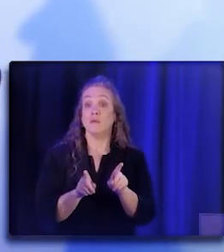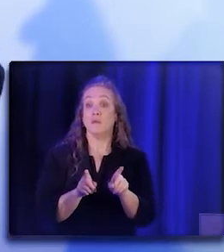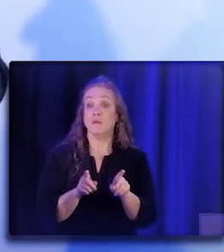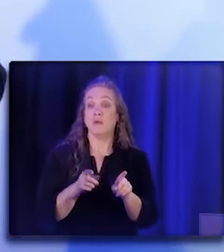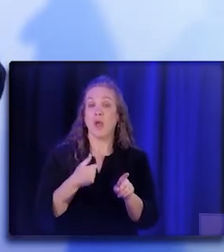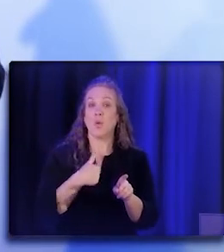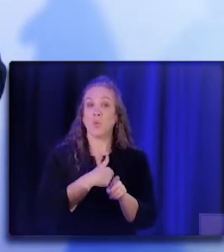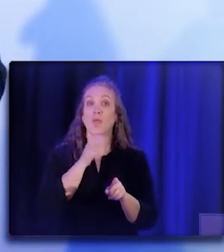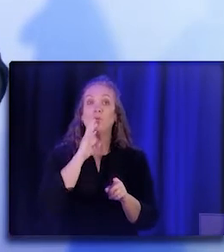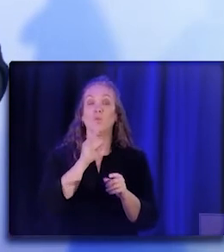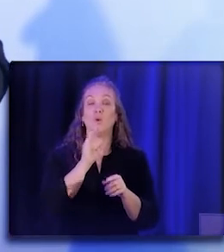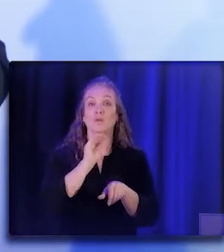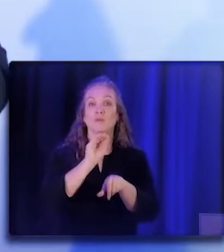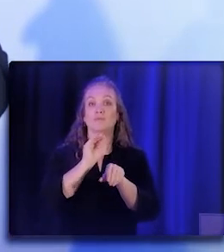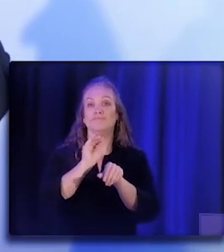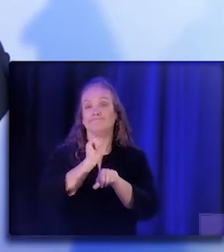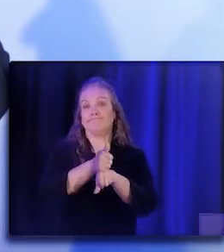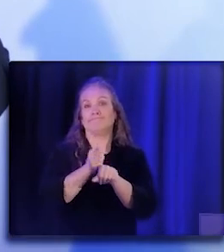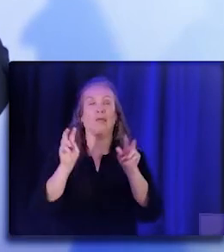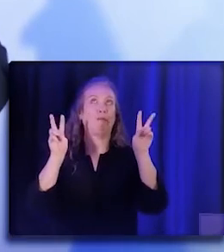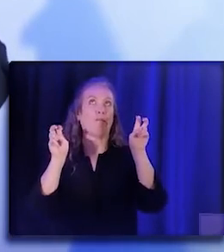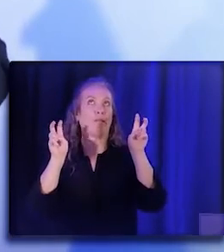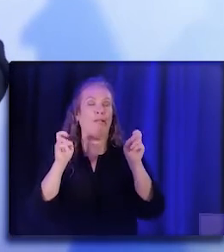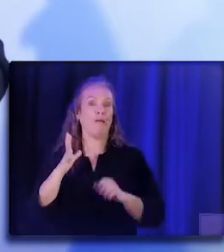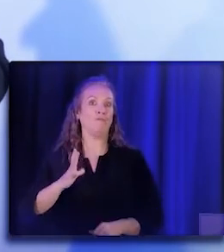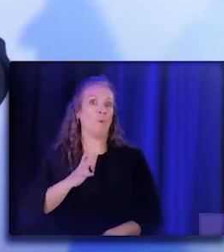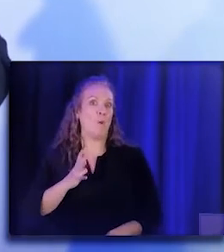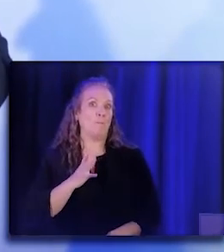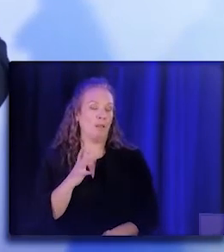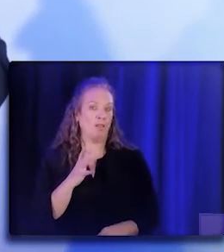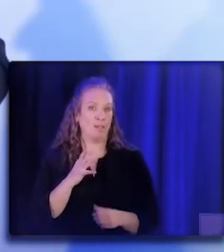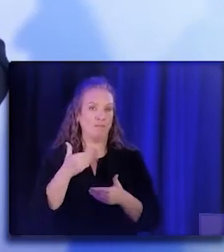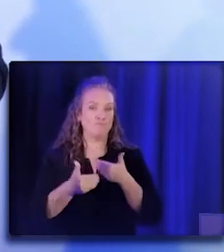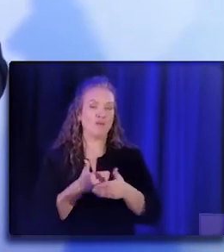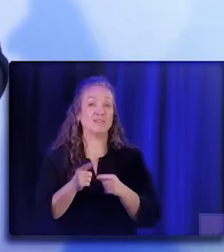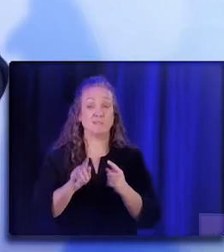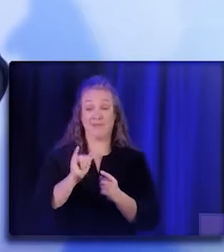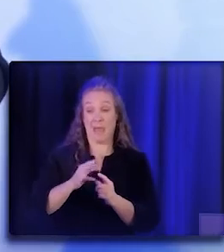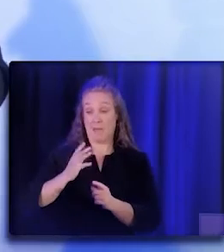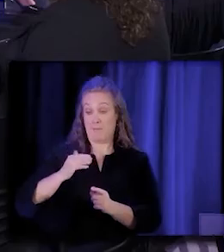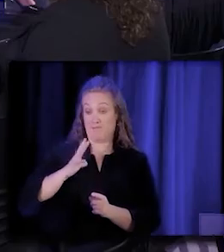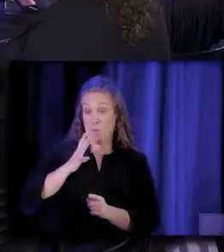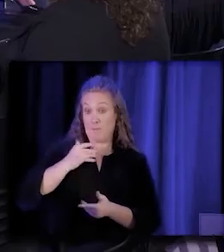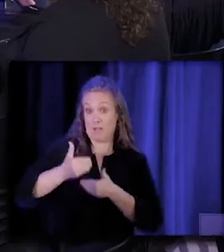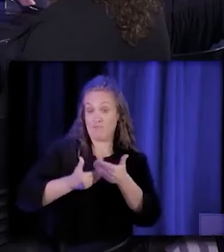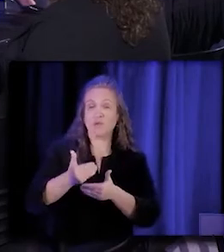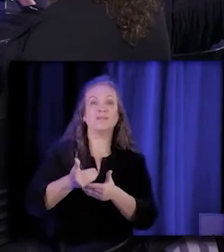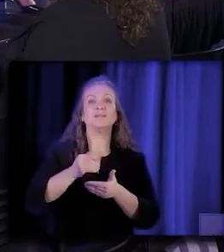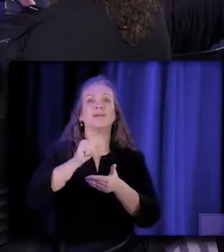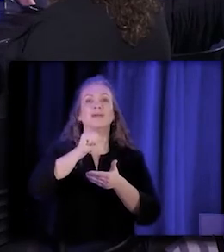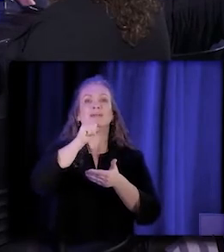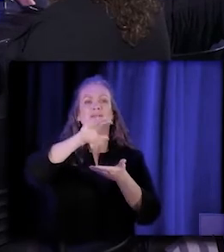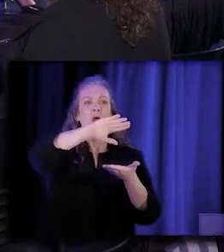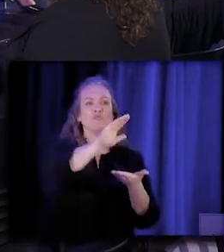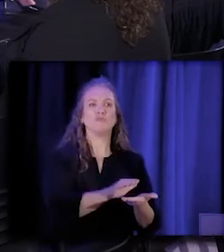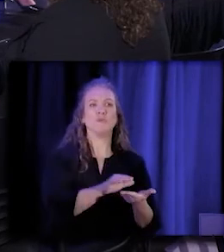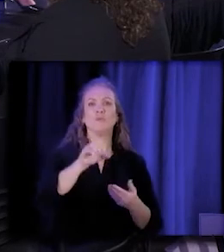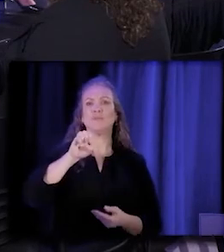a formal process, that that process does not take away from the equity aspects that everybody's been talking about